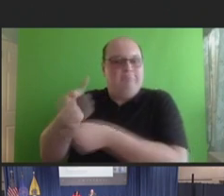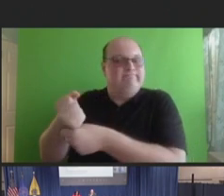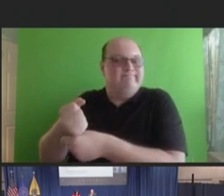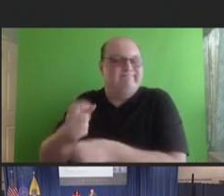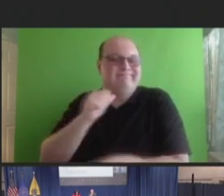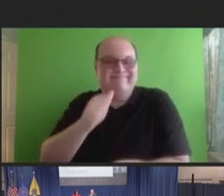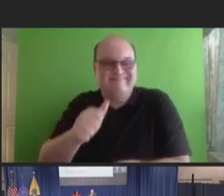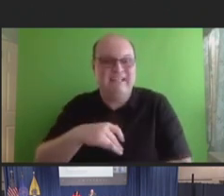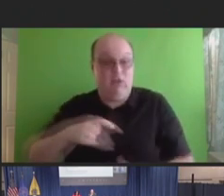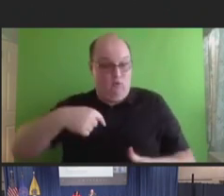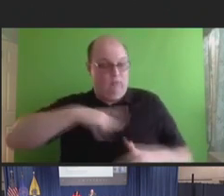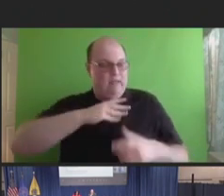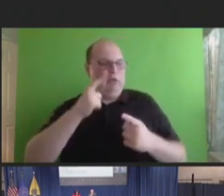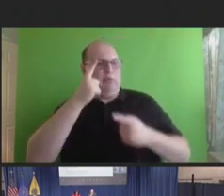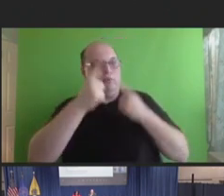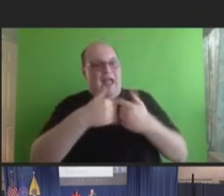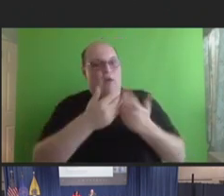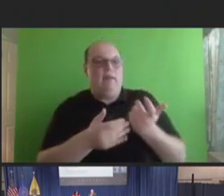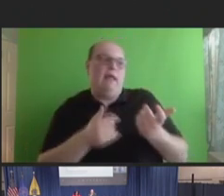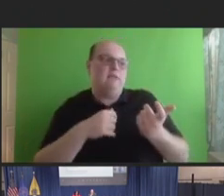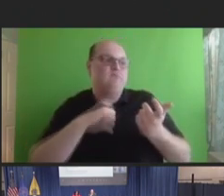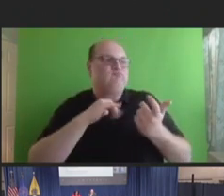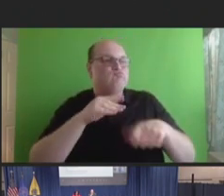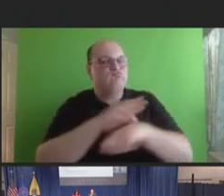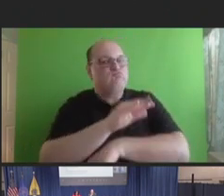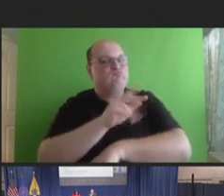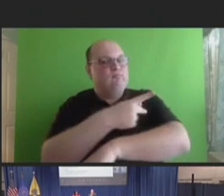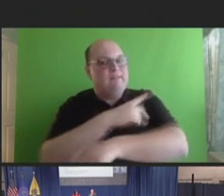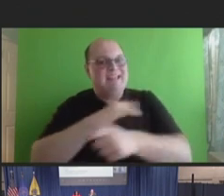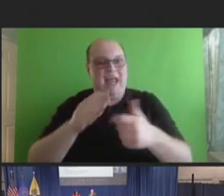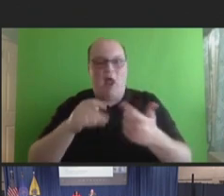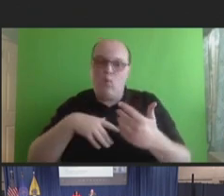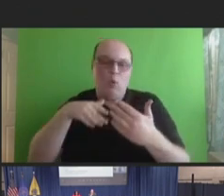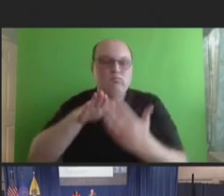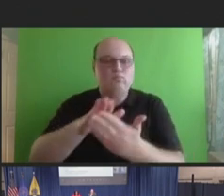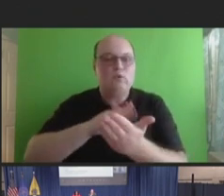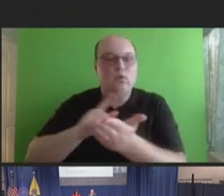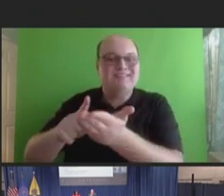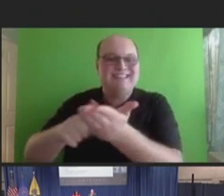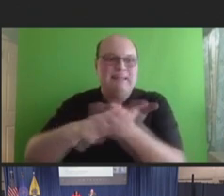providers, about how we're kind of approaching this because it's undermining, I think, our